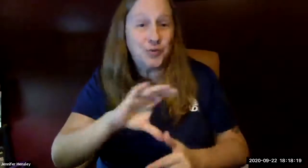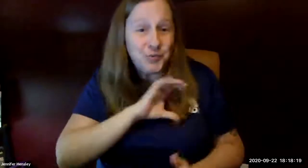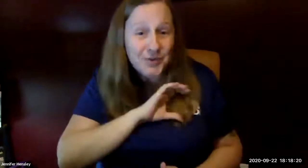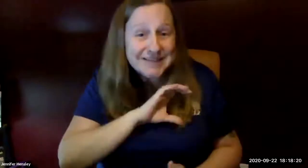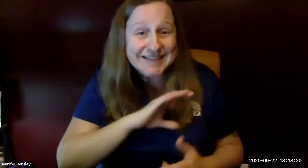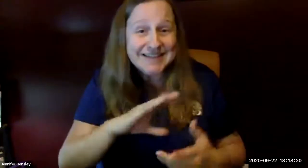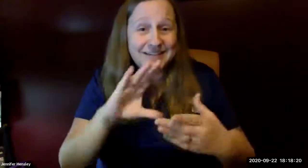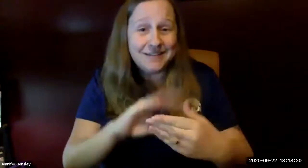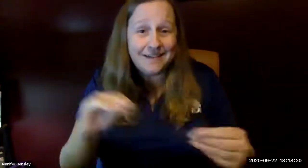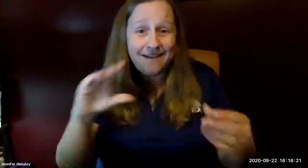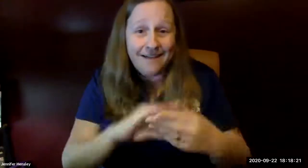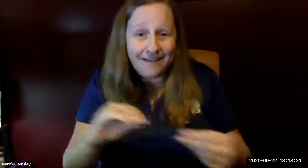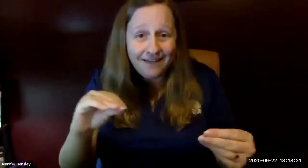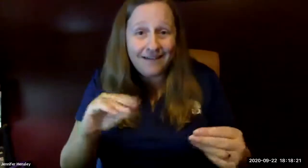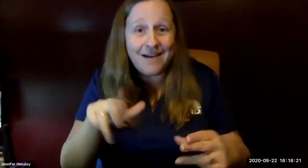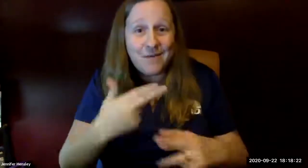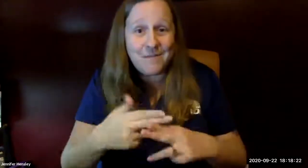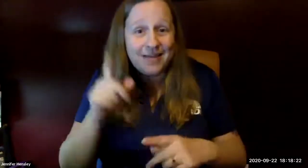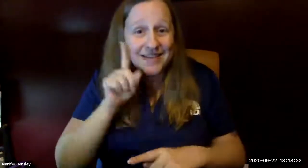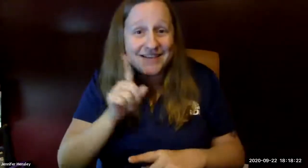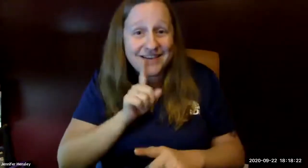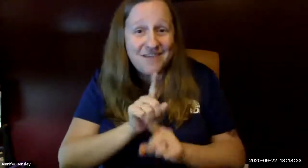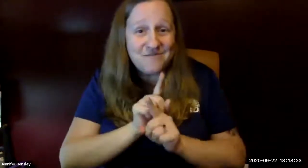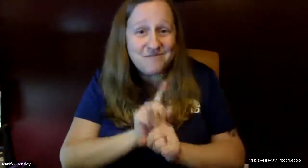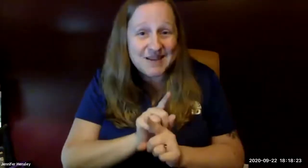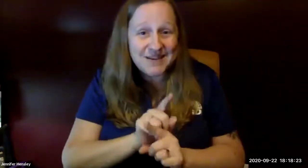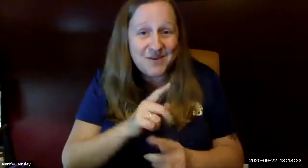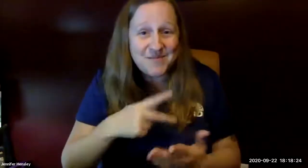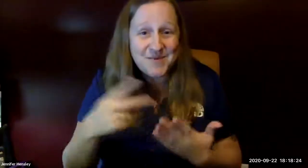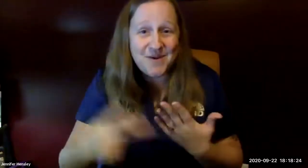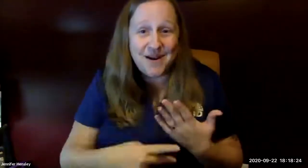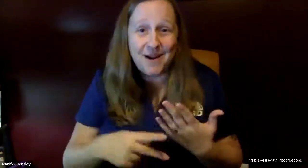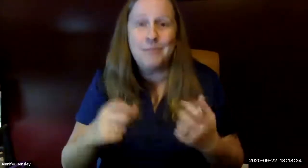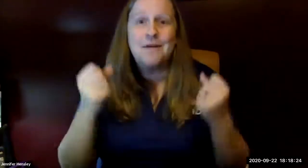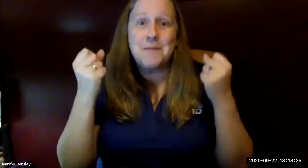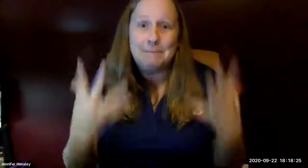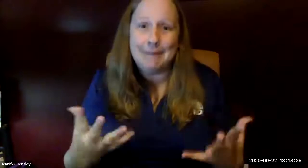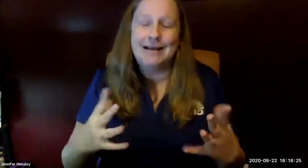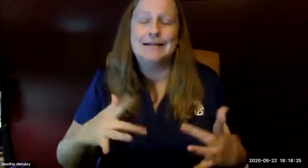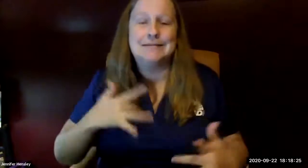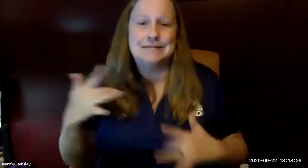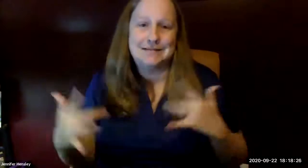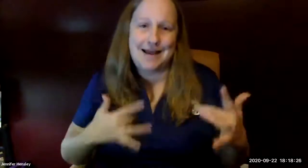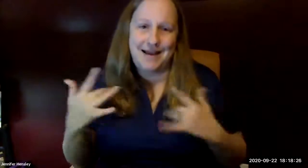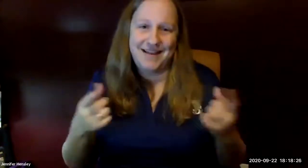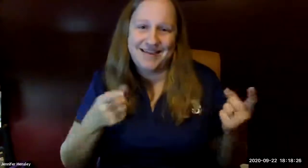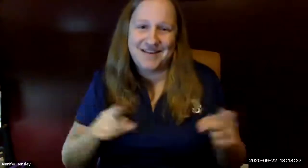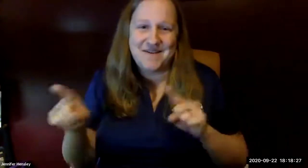i'll take a pause and i'll hand it over to chrissy so that she can talk about